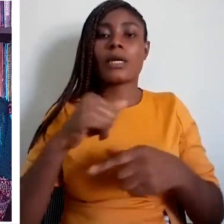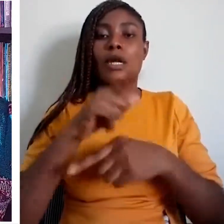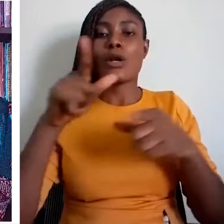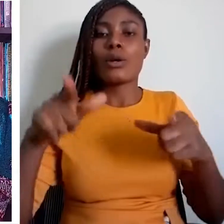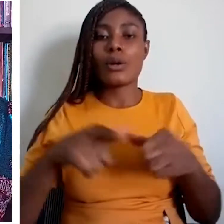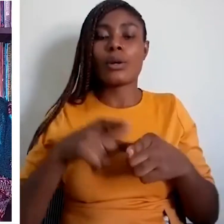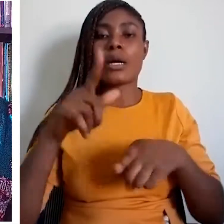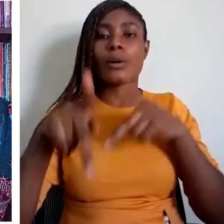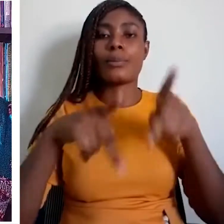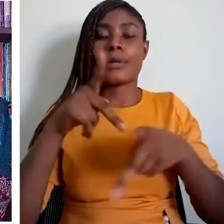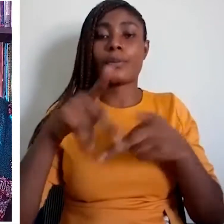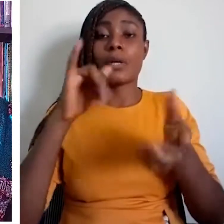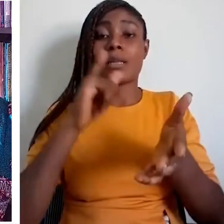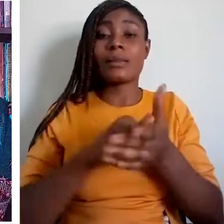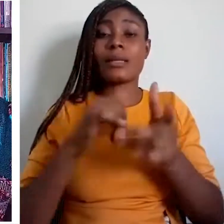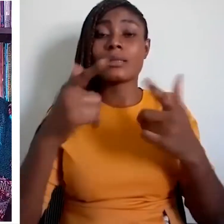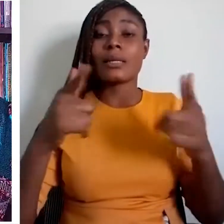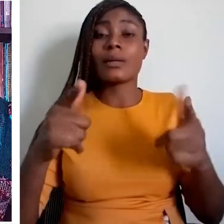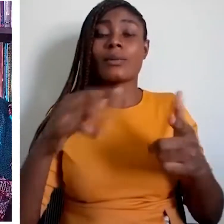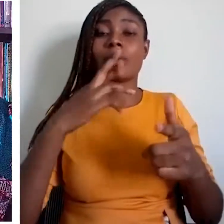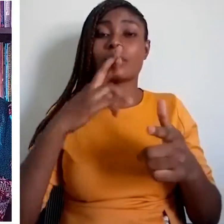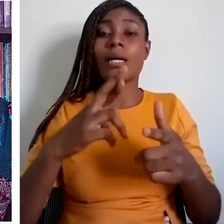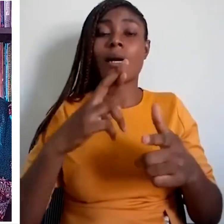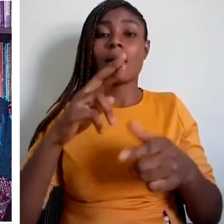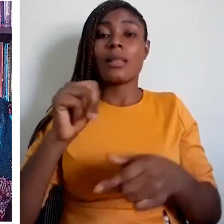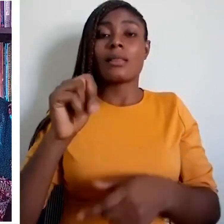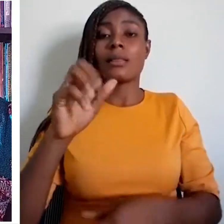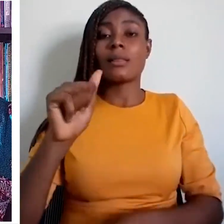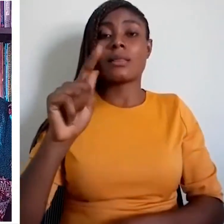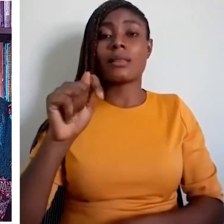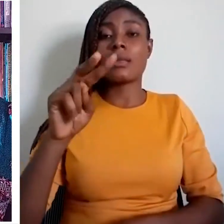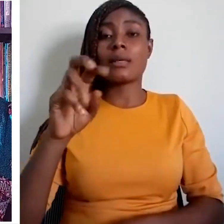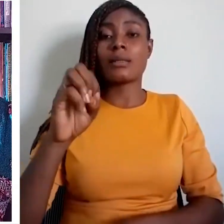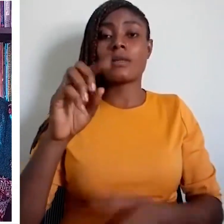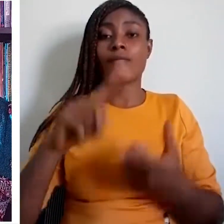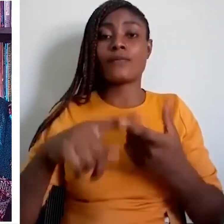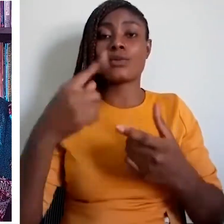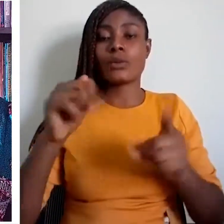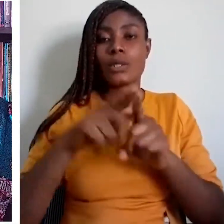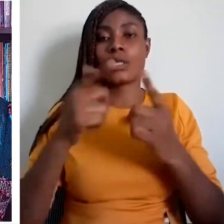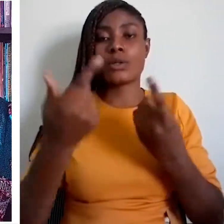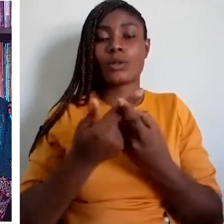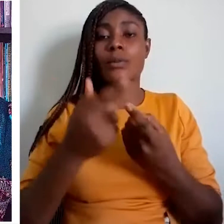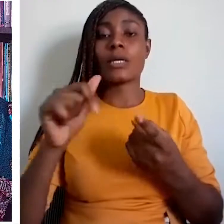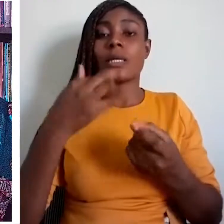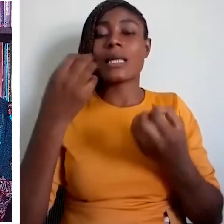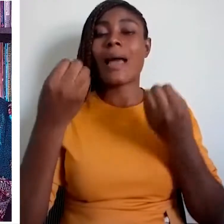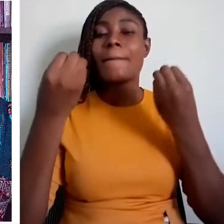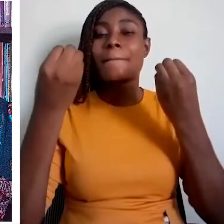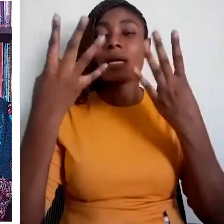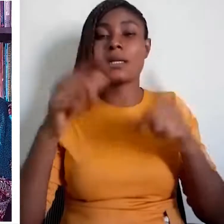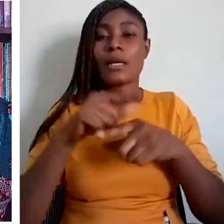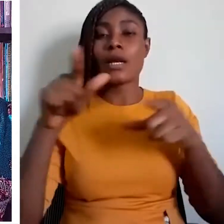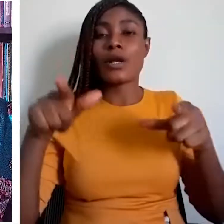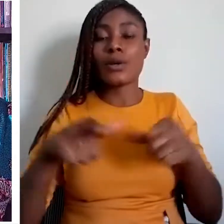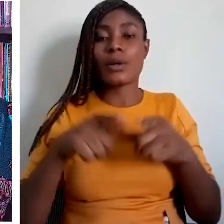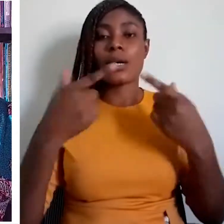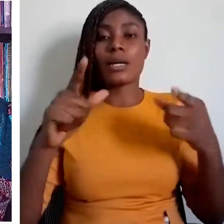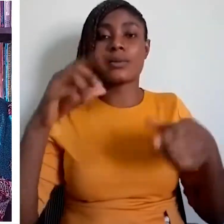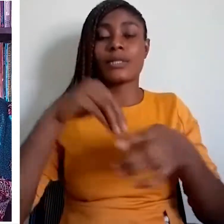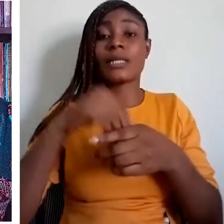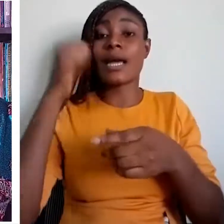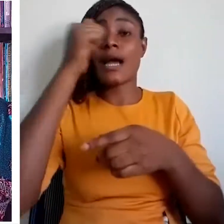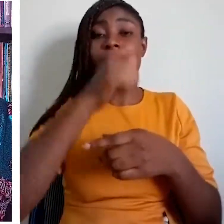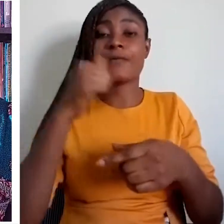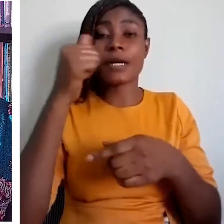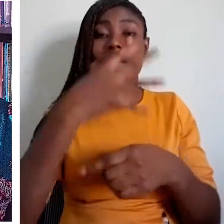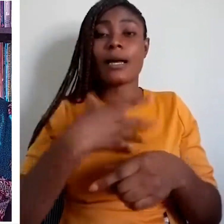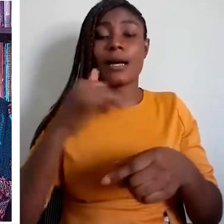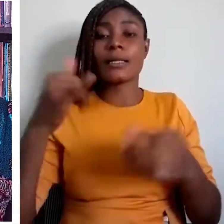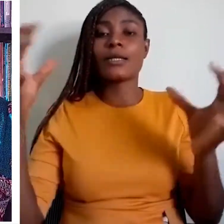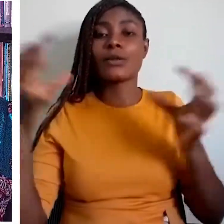A few indigenous languages like Swahili, Berber, Hausa serve as official languages too.